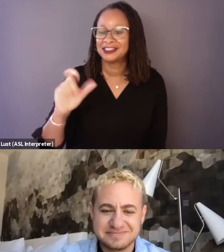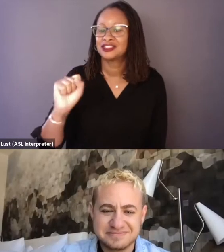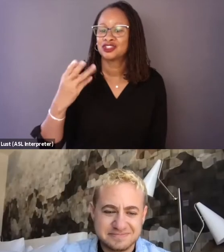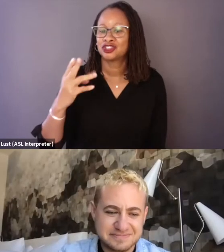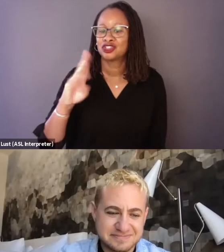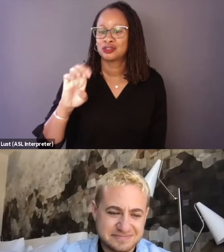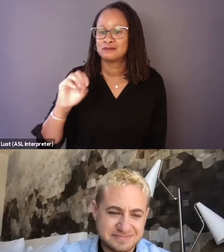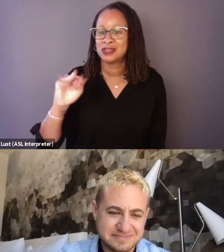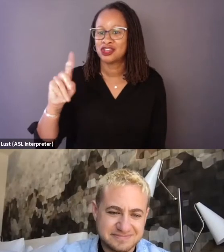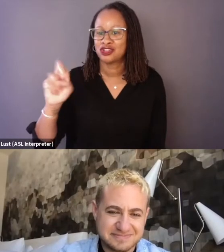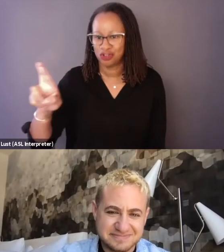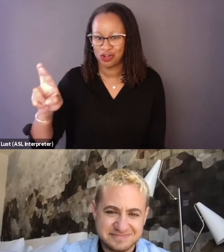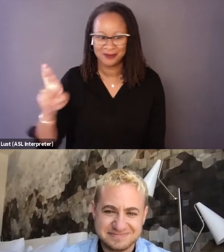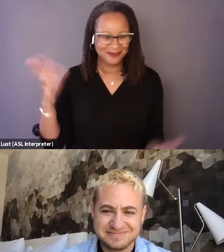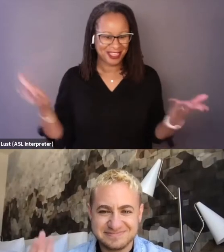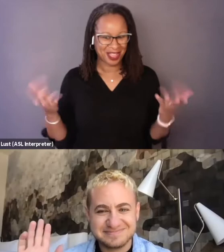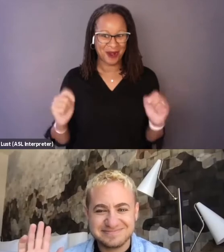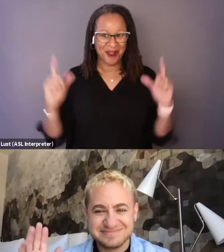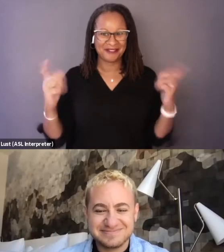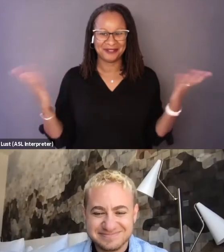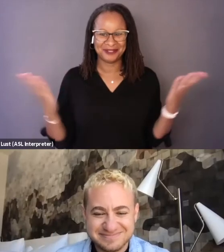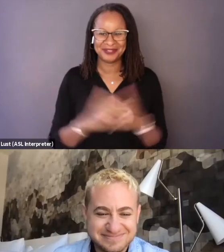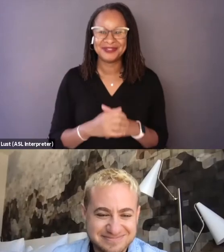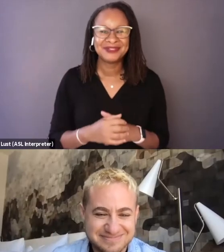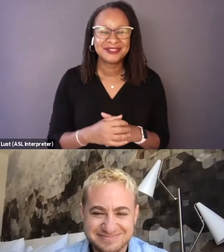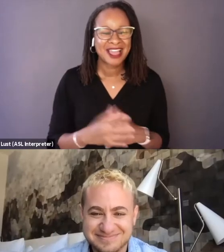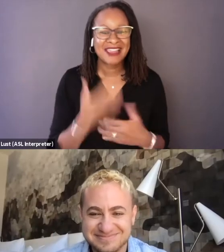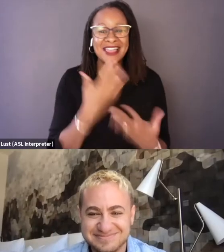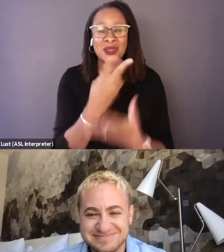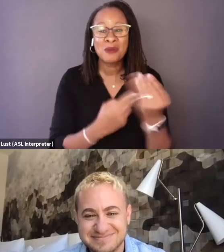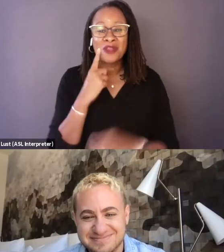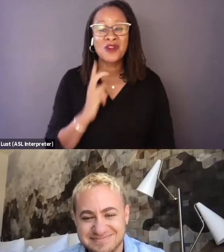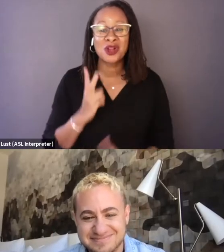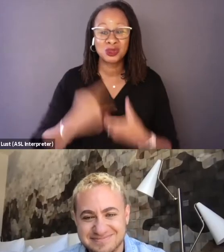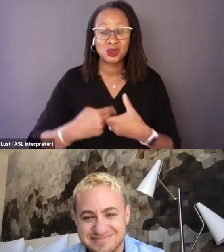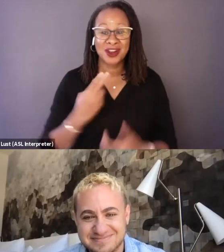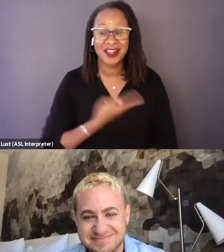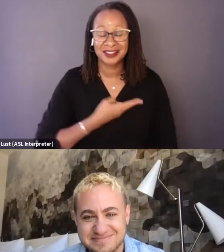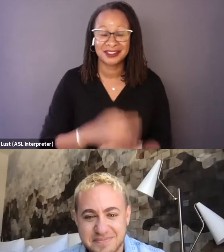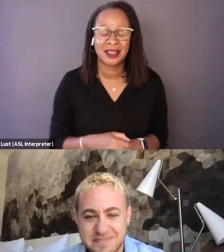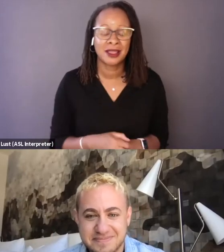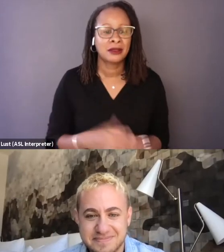There we go, there they are. Thank you both for joining us. I'll just jump right on in